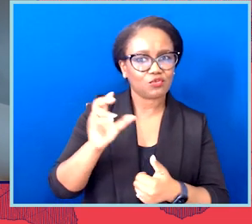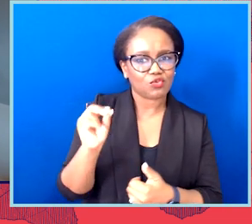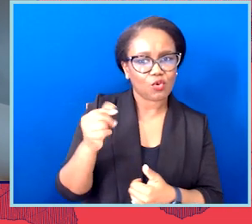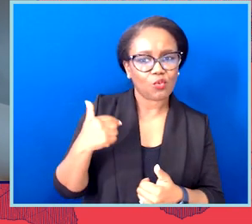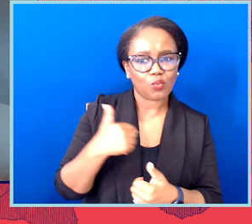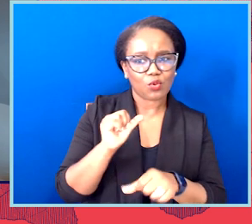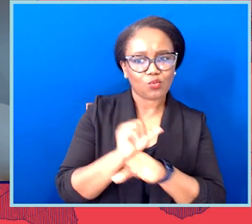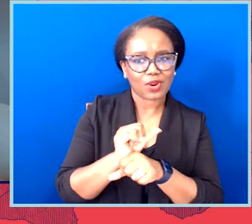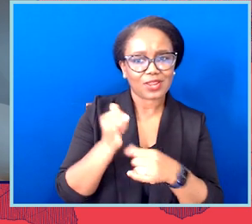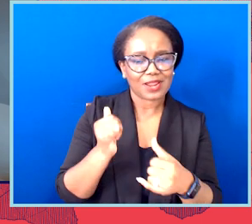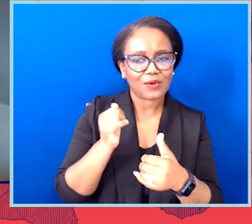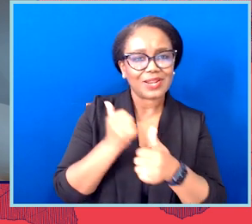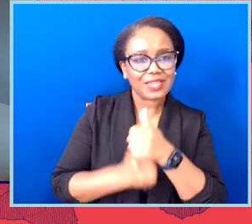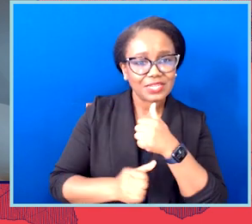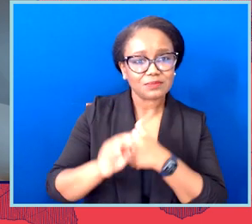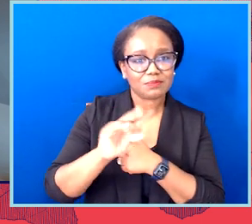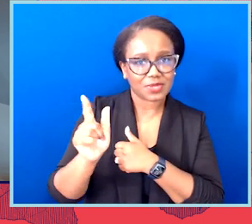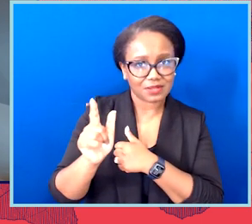we can to fight these bad bills before they pass.